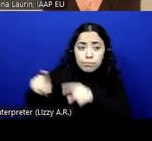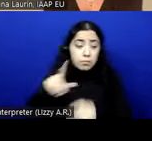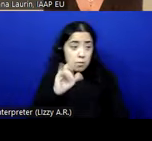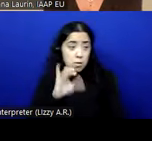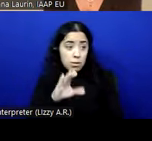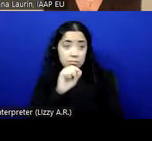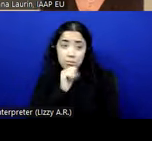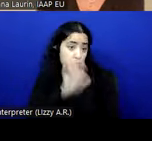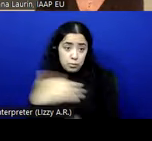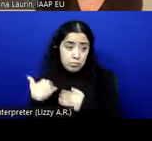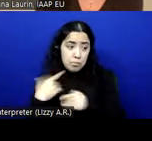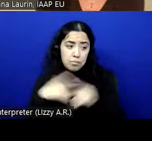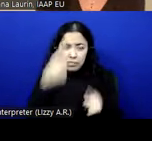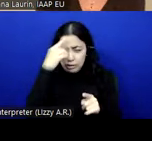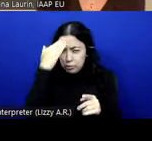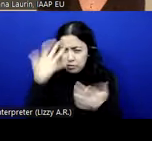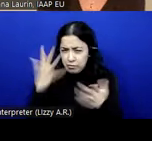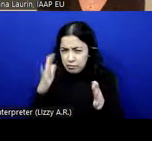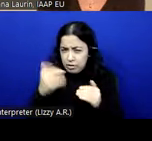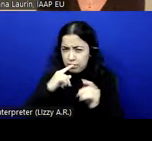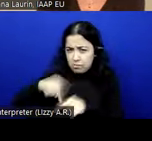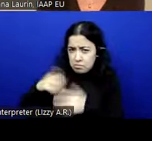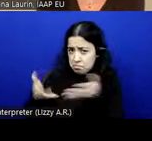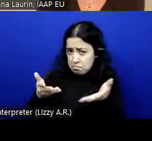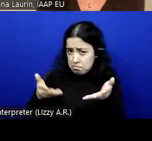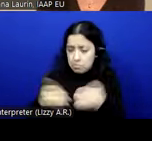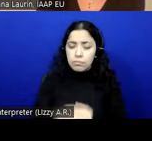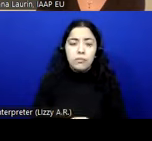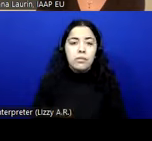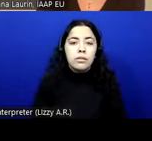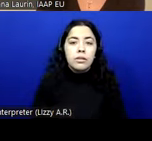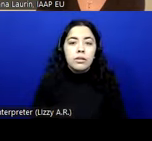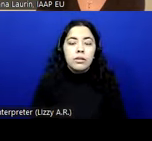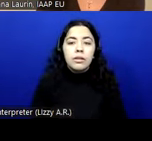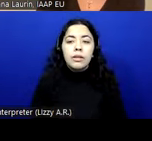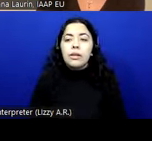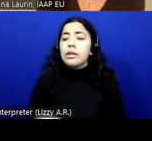but I think you know what we're working with. >> LOÏC MARTINEZ NORMAND: Okay. Could you rephrase